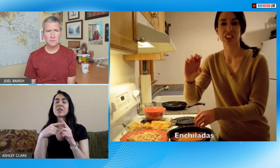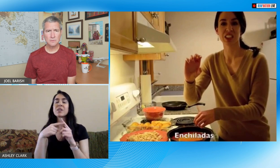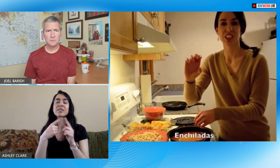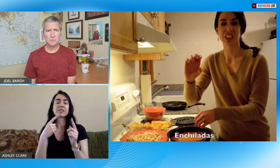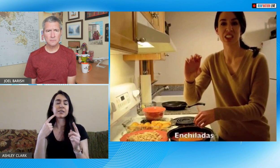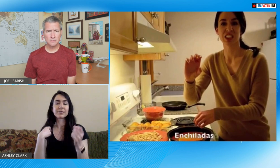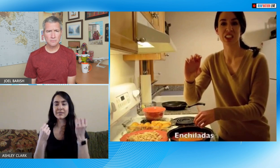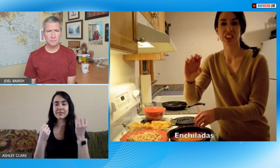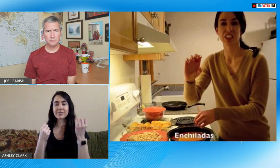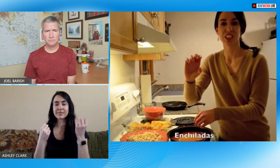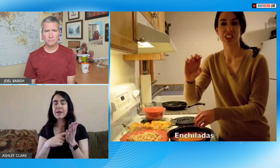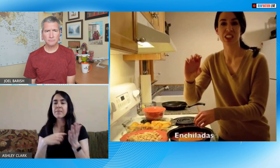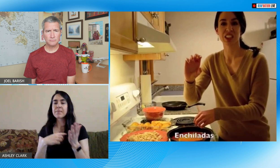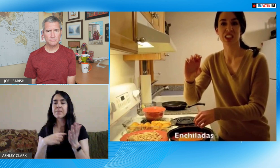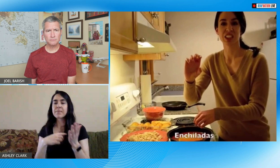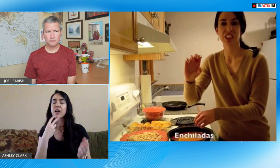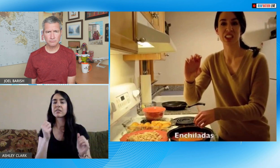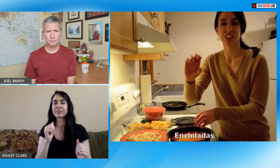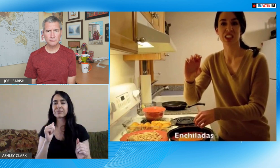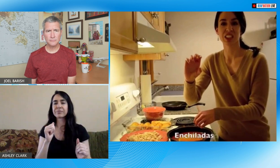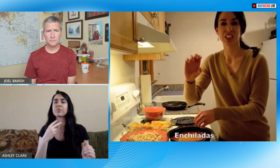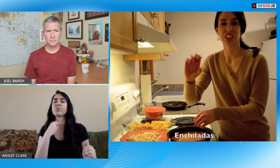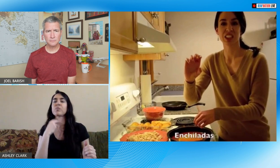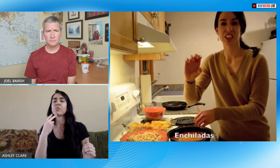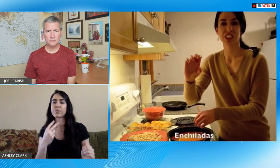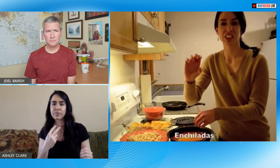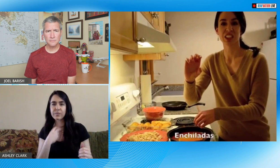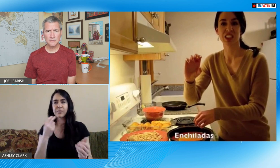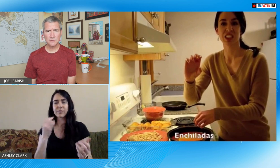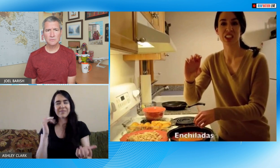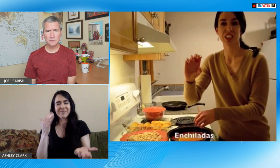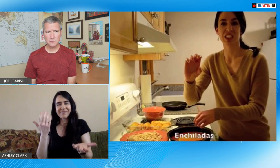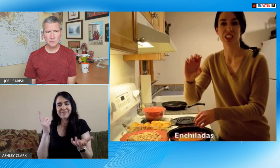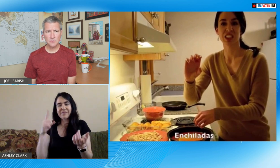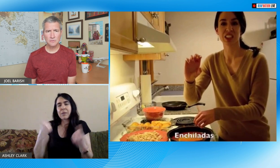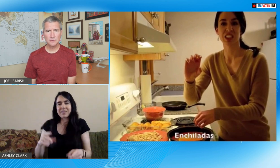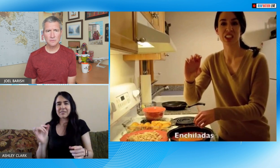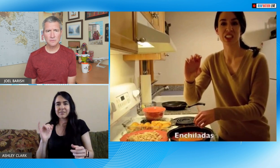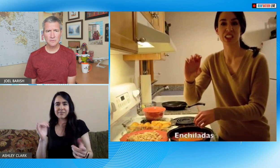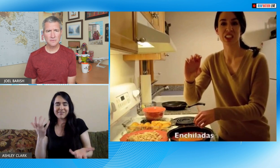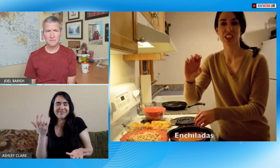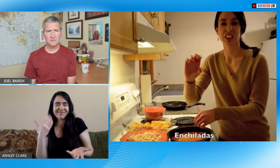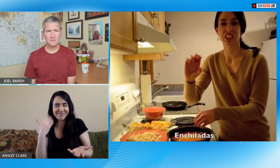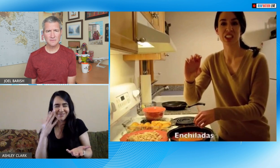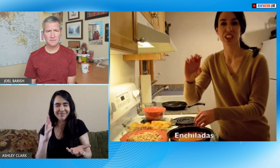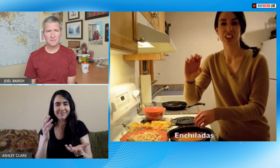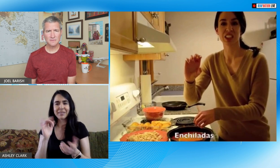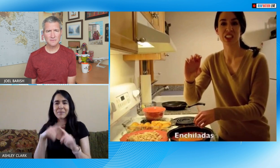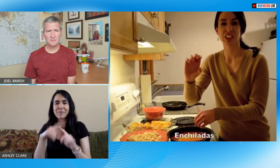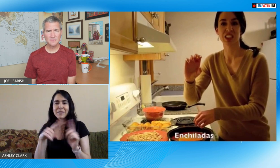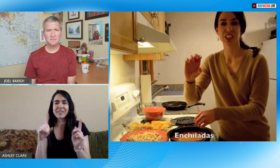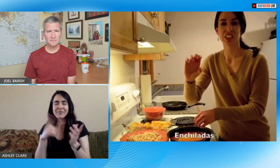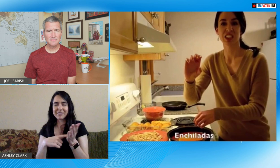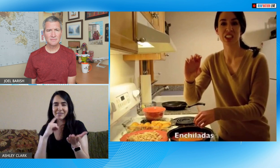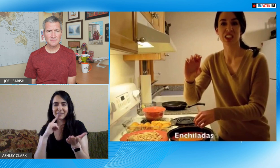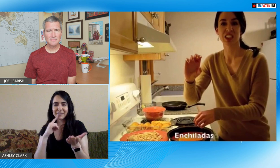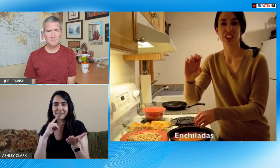because you know sometimes when signing there is that sub vocal aizen's I don't